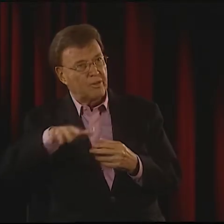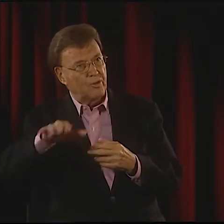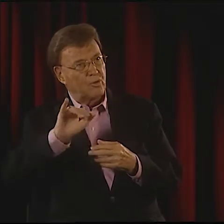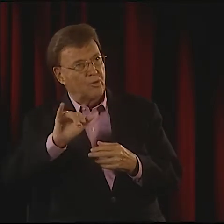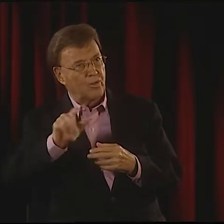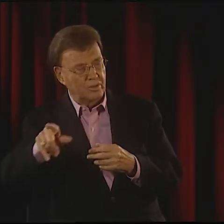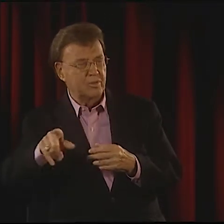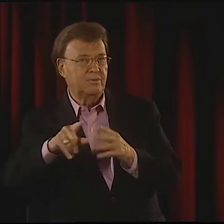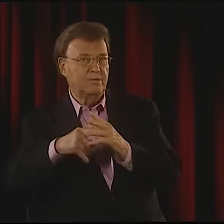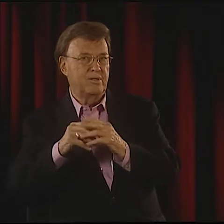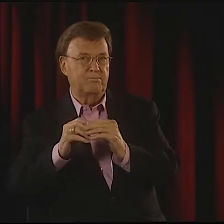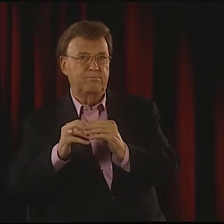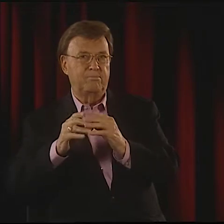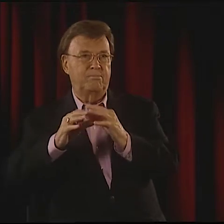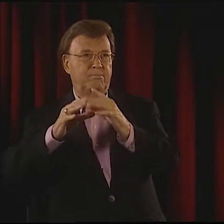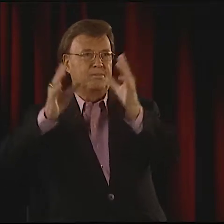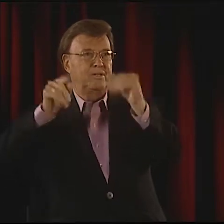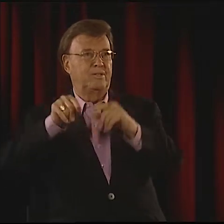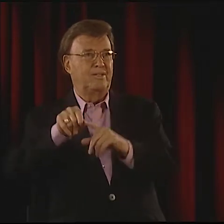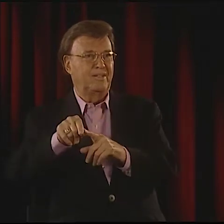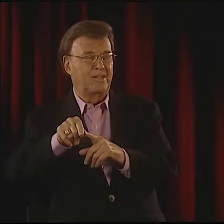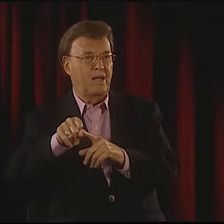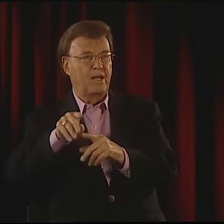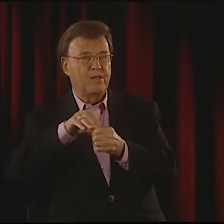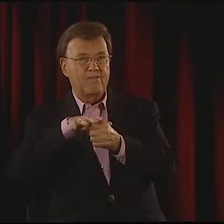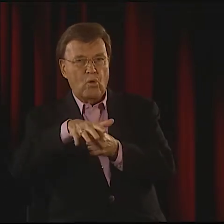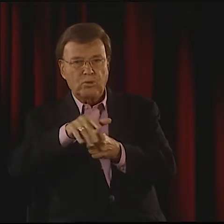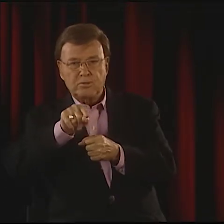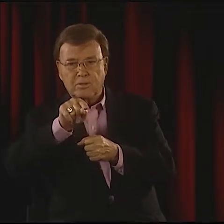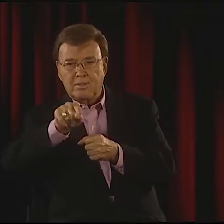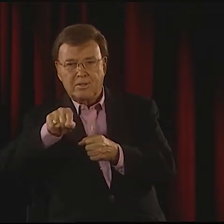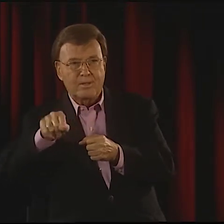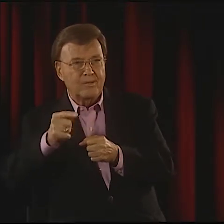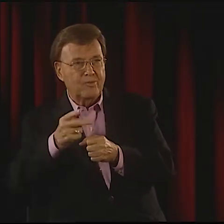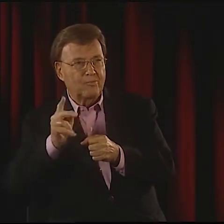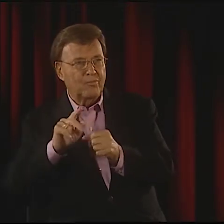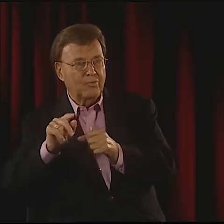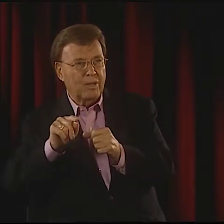IN THE DEAF COMMUNITY AFTER THAT. I THINK HIS REPUTATION GREW, EVEN AMONGST HEARING PEOPLE